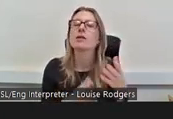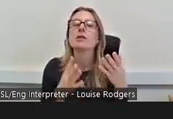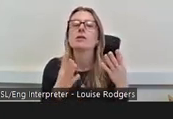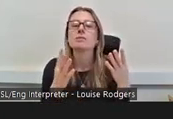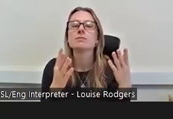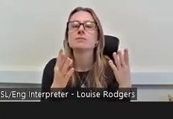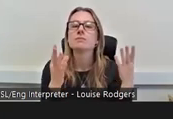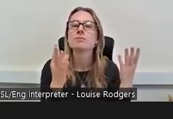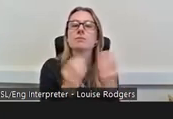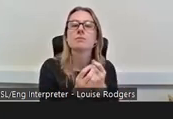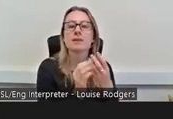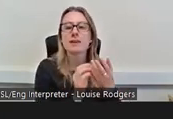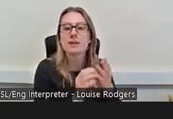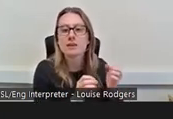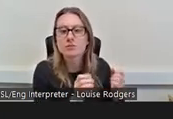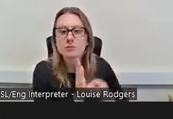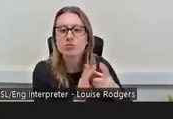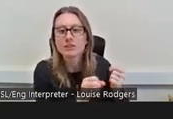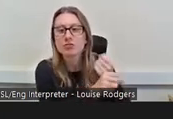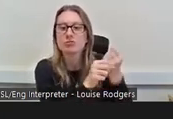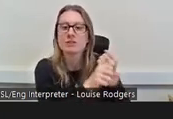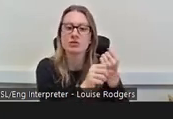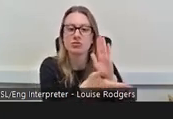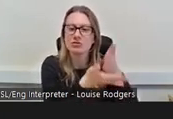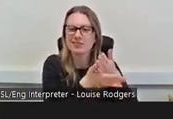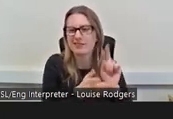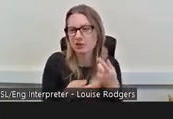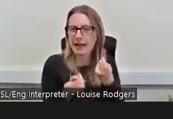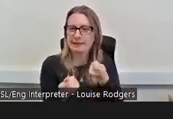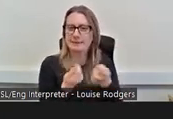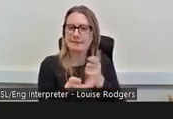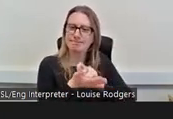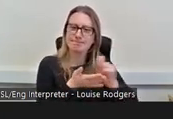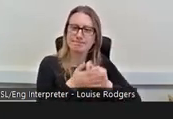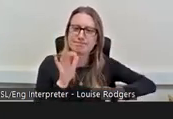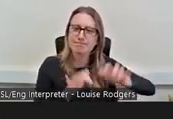Trust. First of all it was started off as an admin role as they had a grant program,